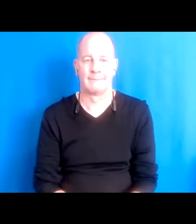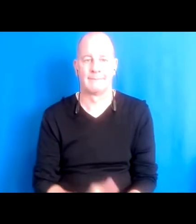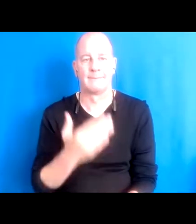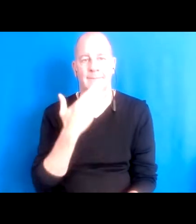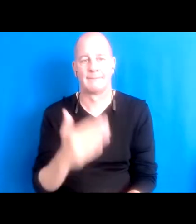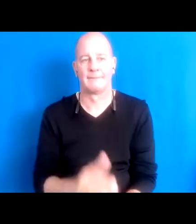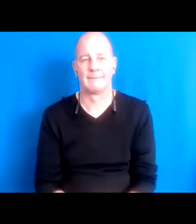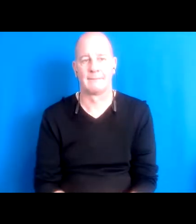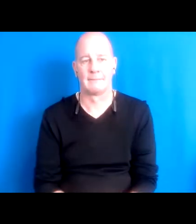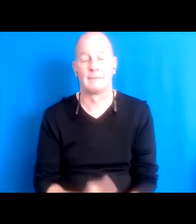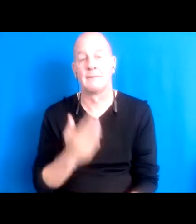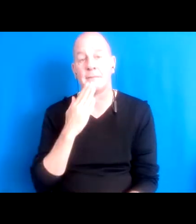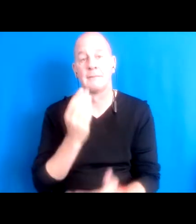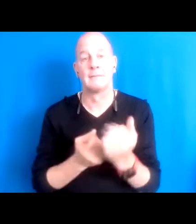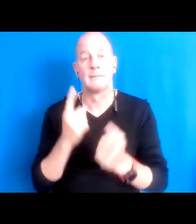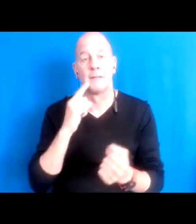Thank you everyone for being here today.